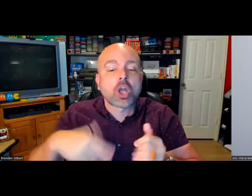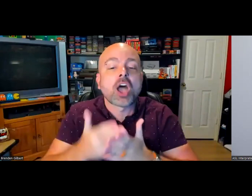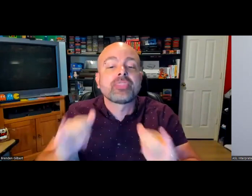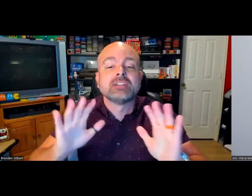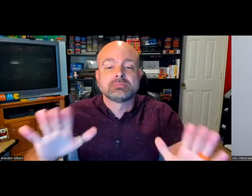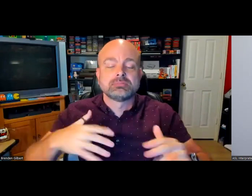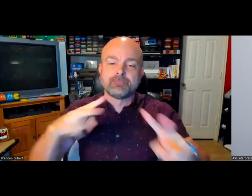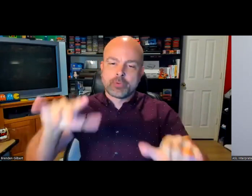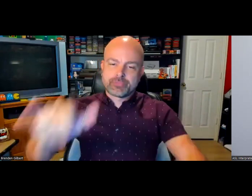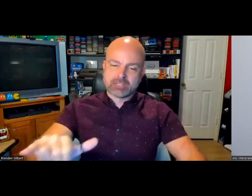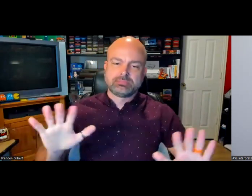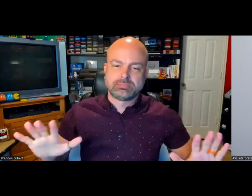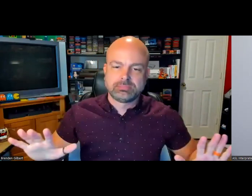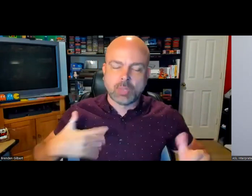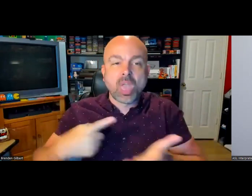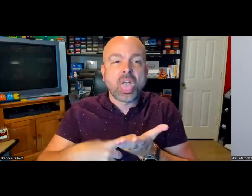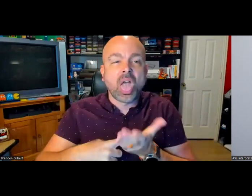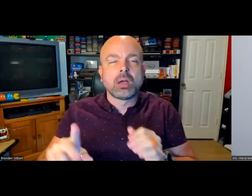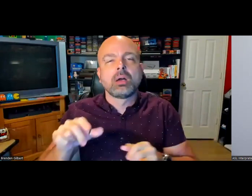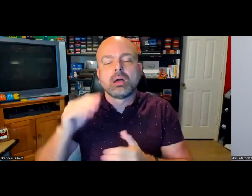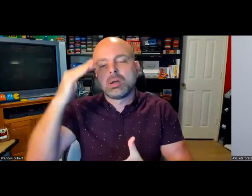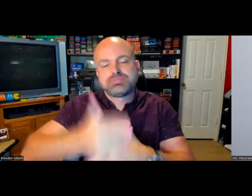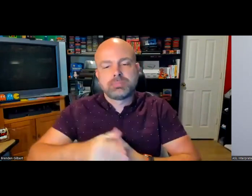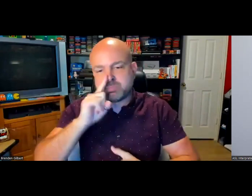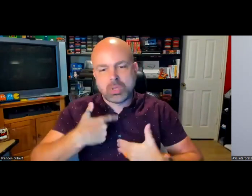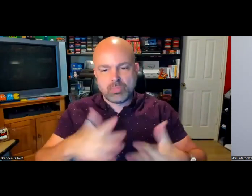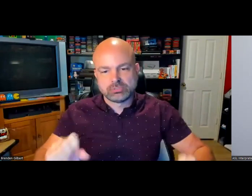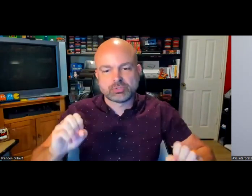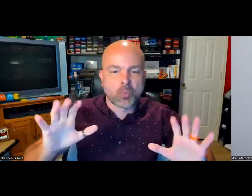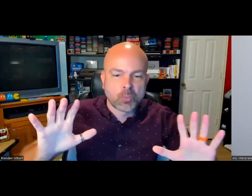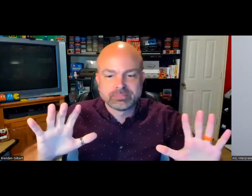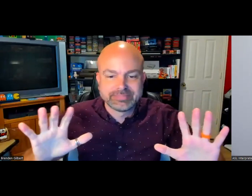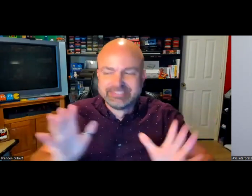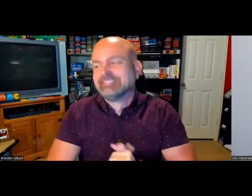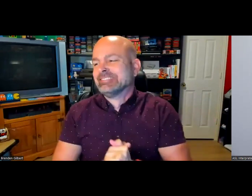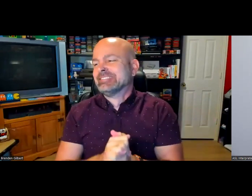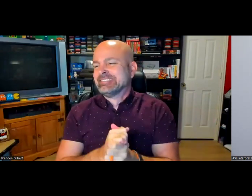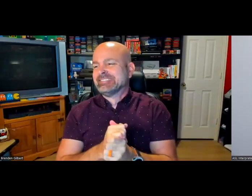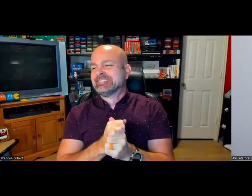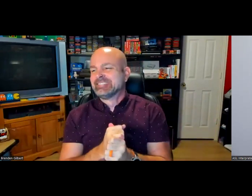community involvement for all those things. I am looking forward to that part. I don't want to take up all the time,